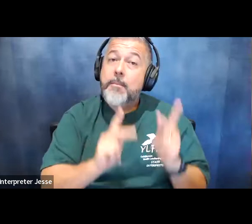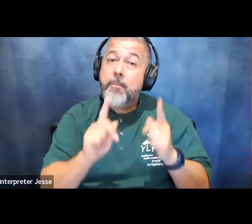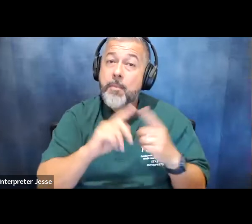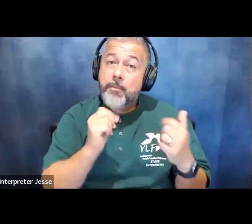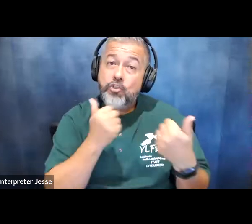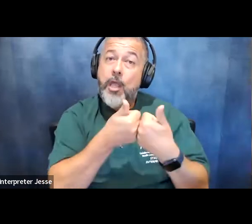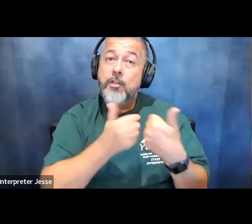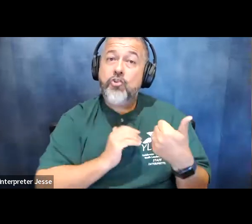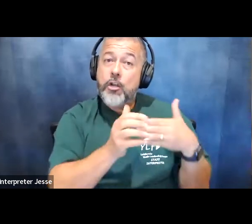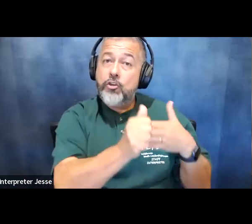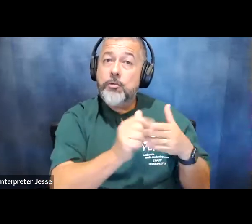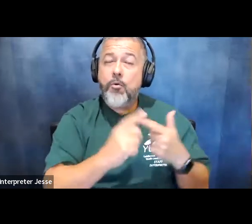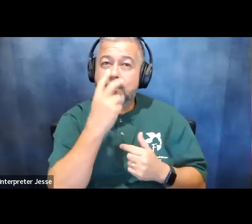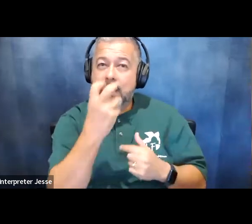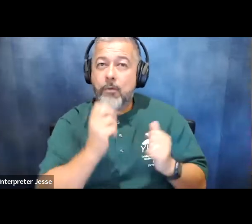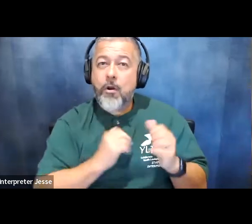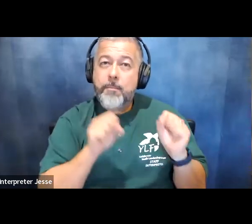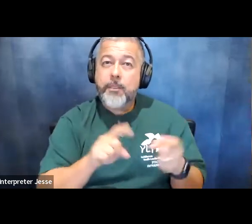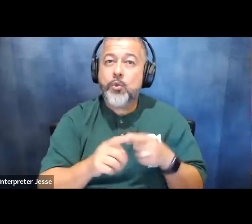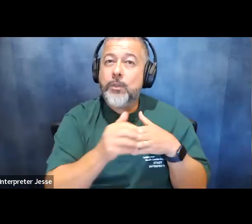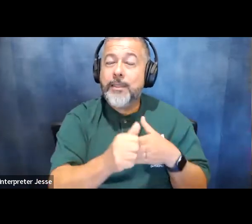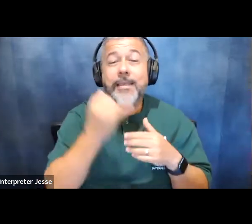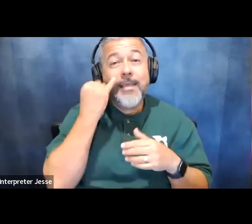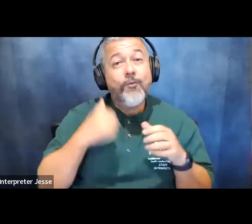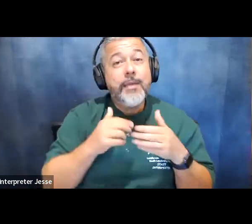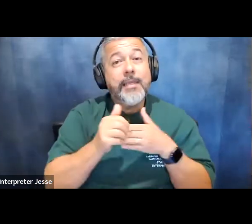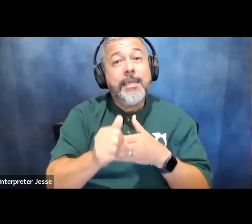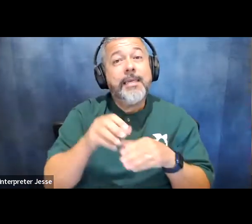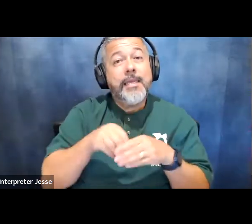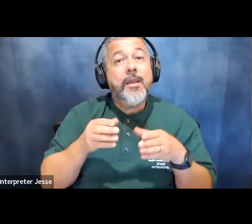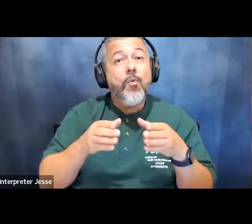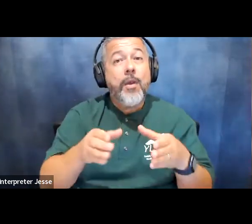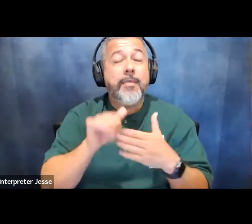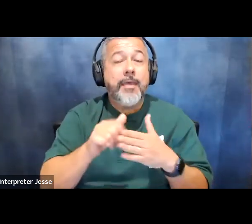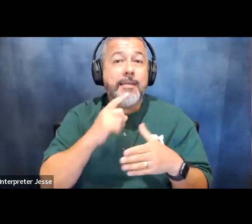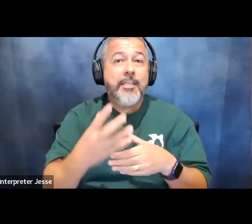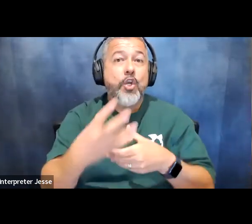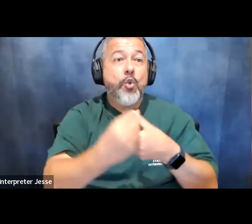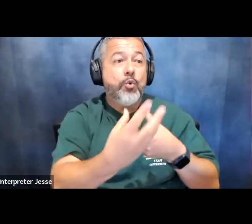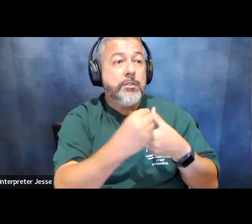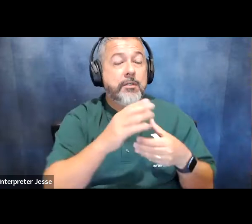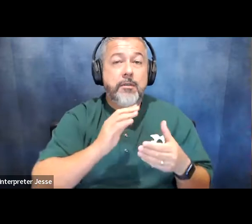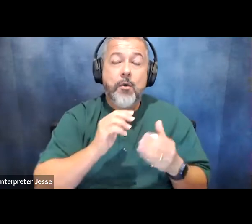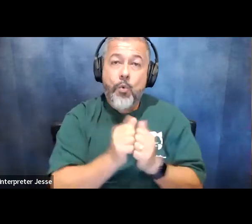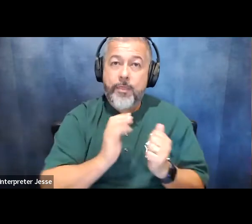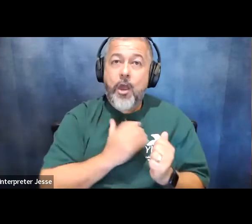or doubt our ability to lead if we lead in a way that is inclusive of our disability and we might